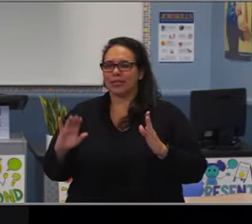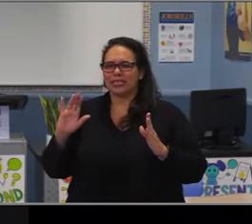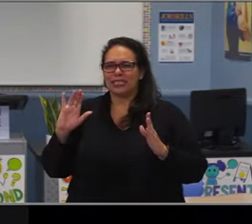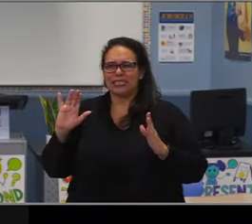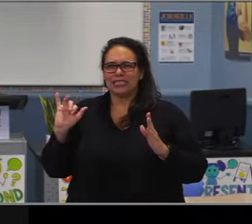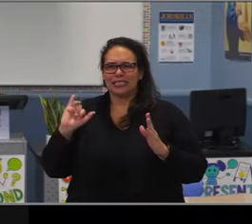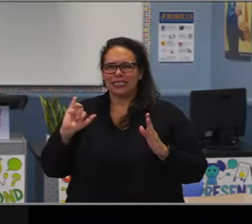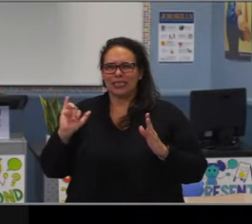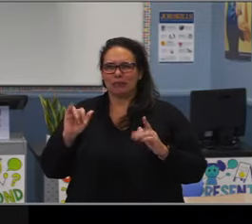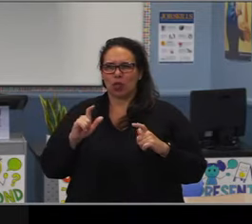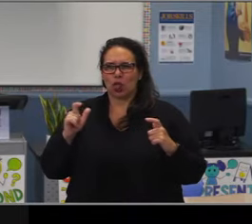their ability to graduate.